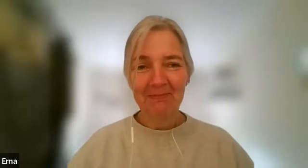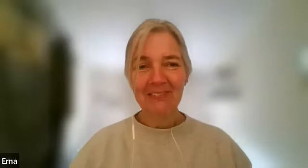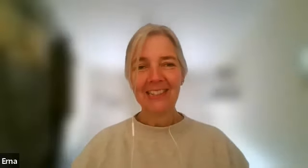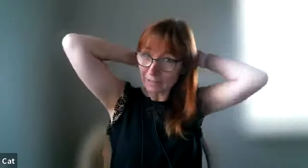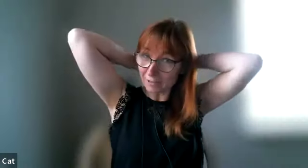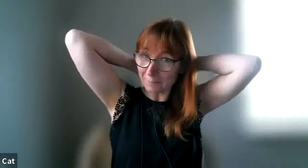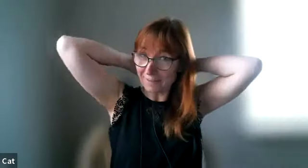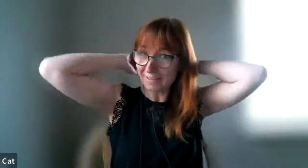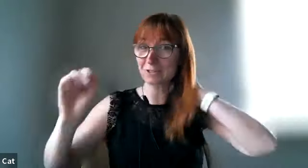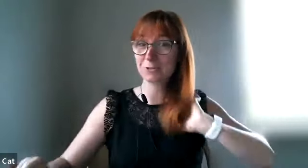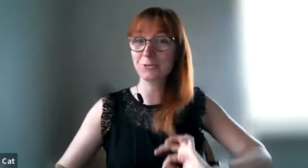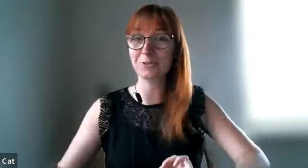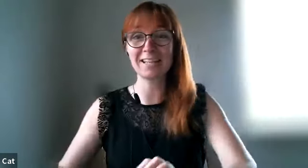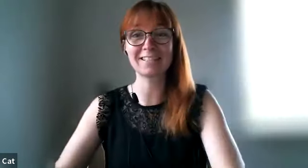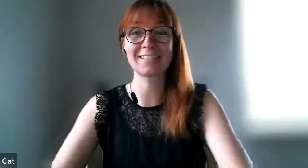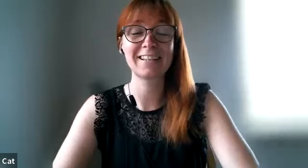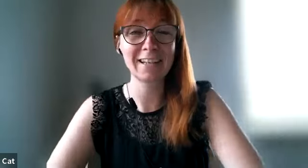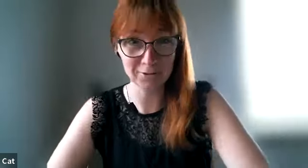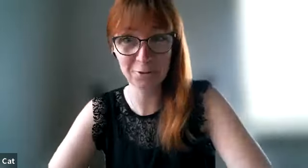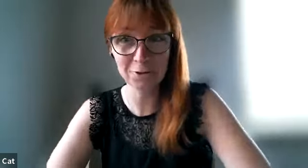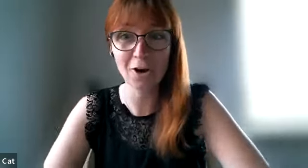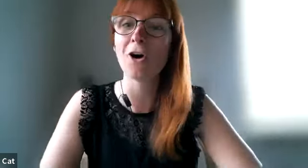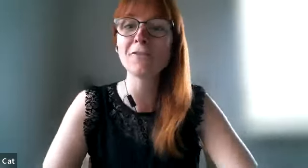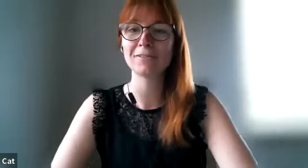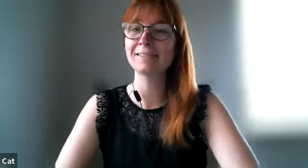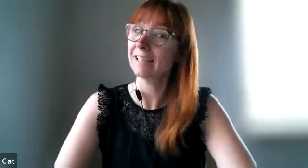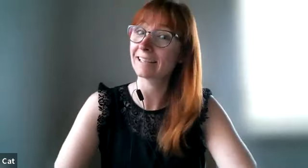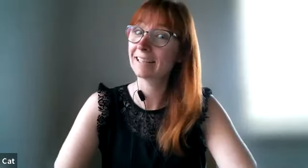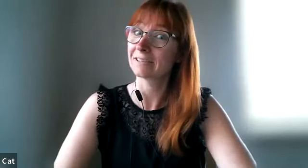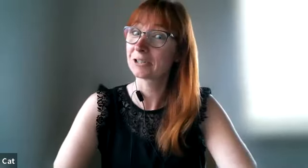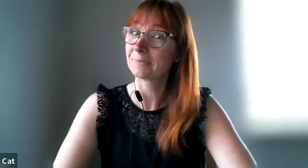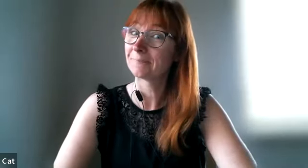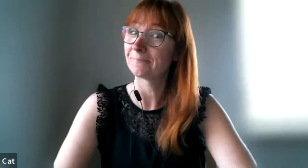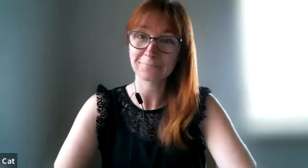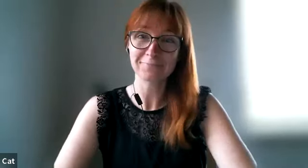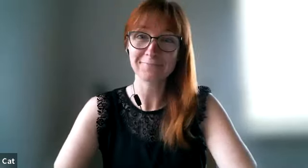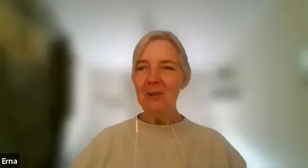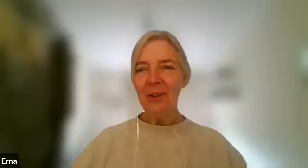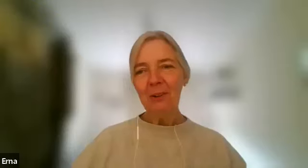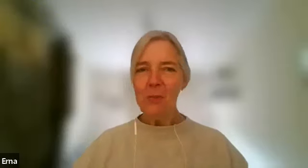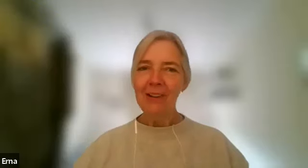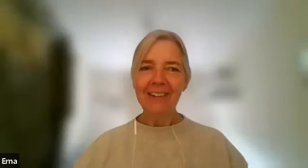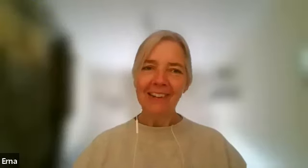and welcome to today's episode of the cat banana show hello welcome welcome